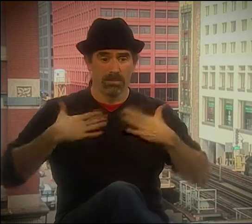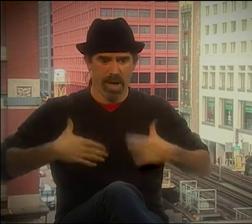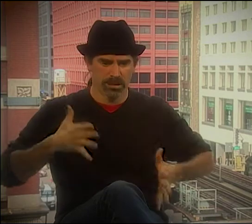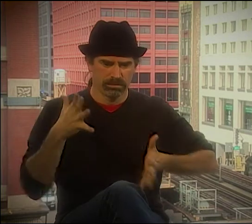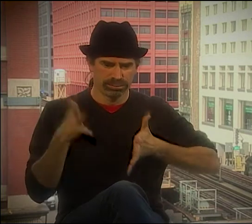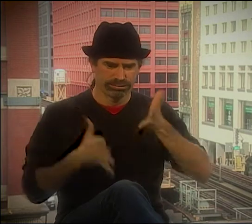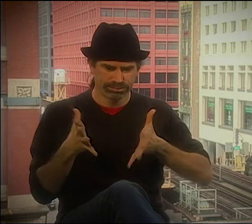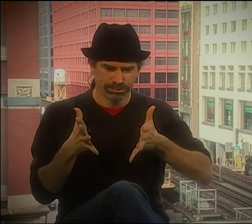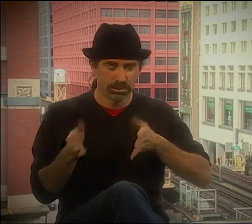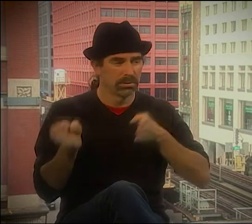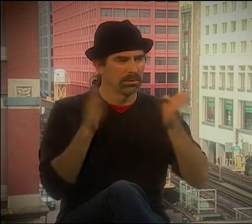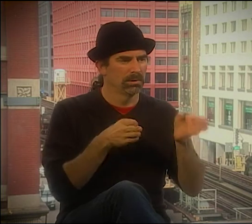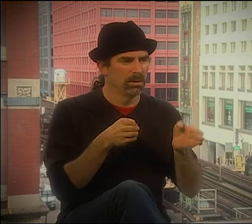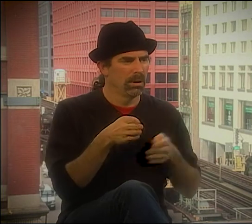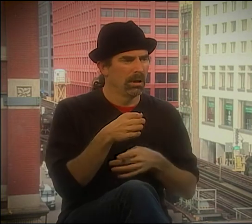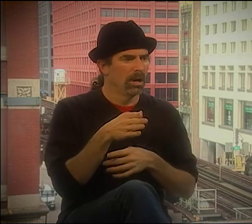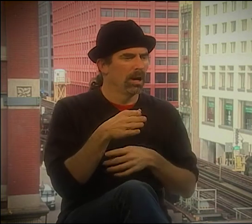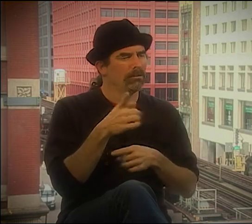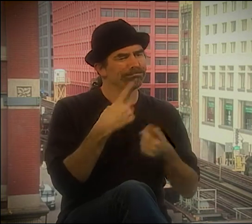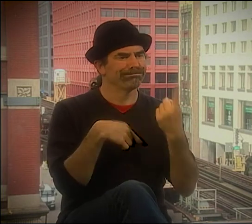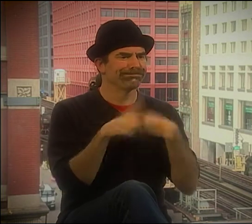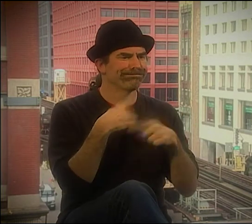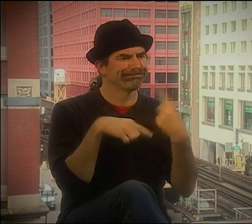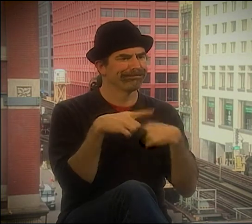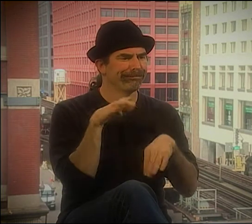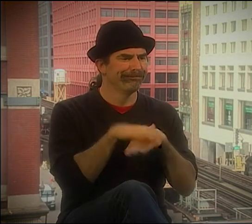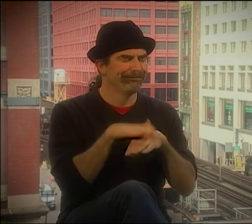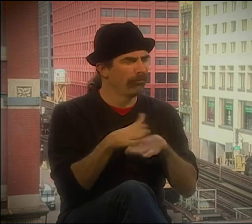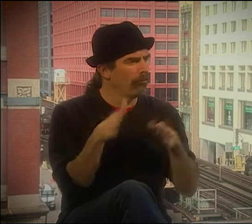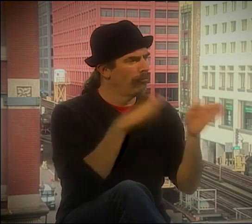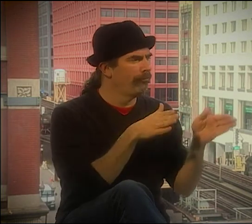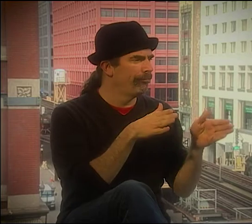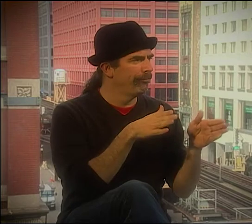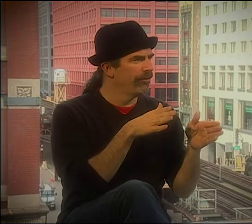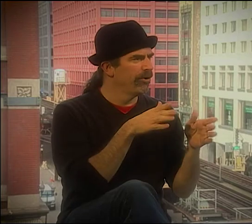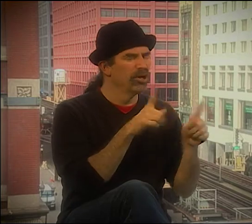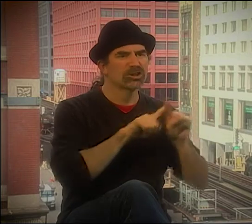I REMEMBER I WAS TALKING TO A FRIEND AND SOMEBODY SAID, "OH, POETRY.